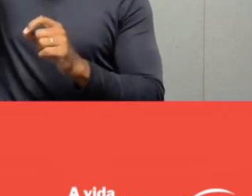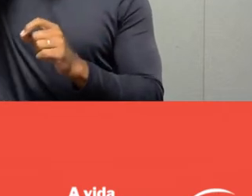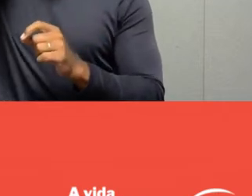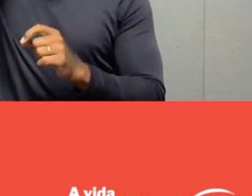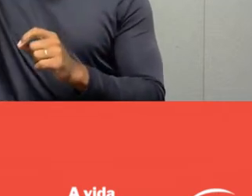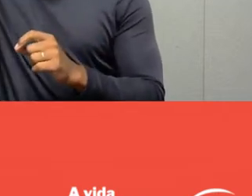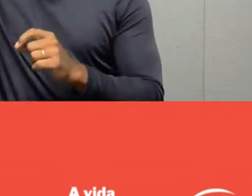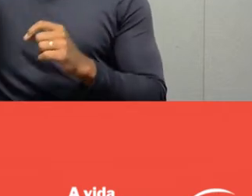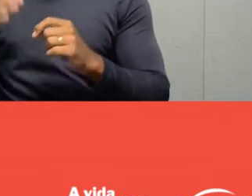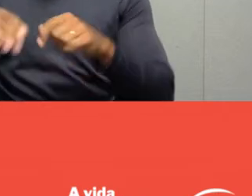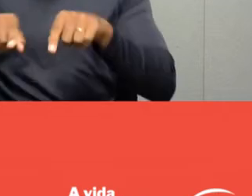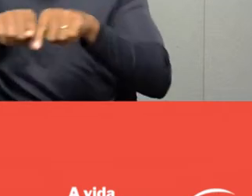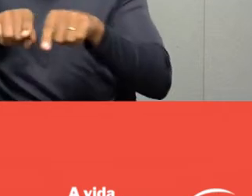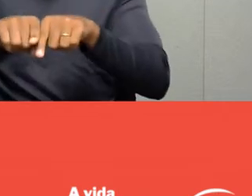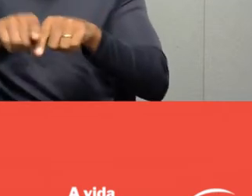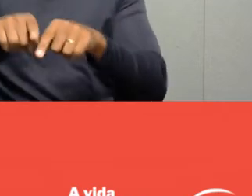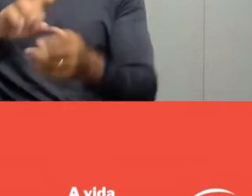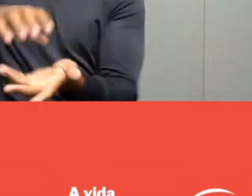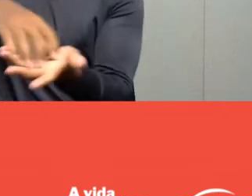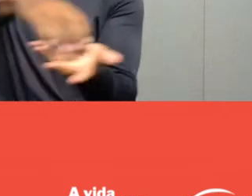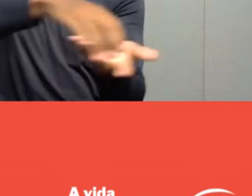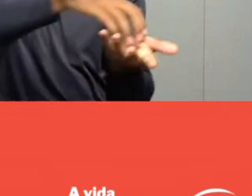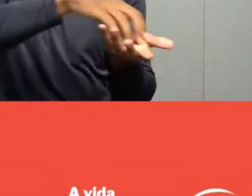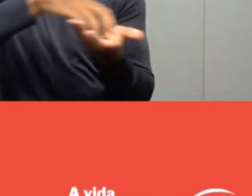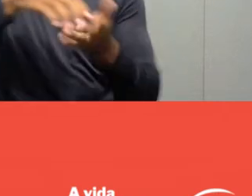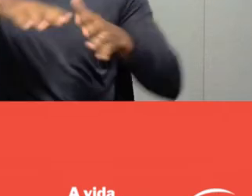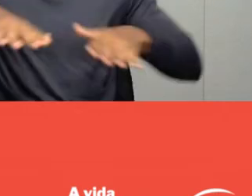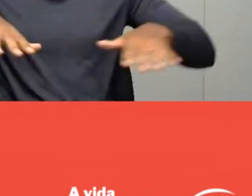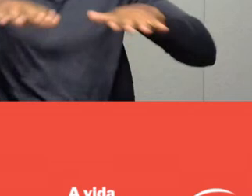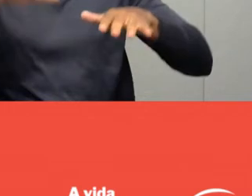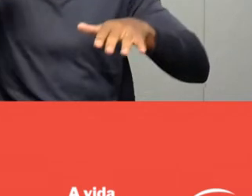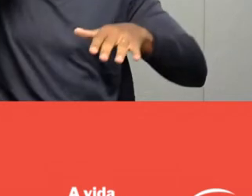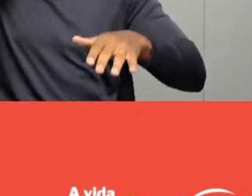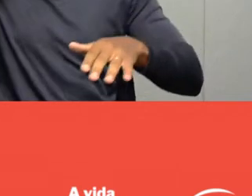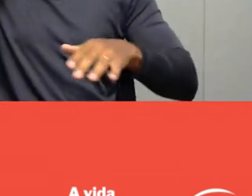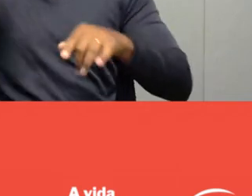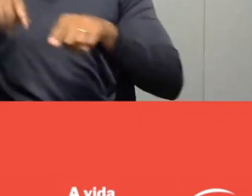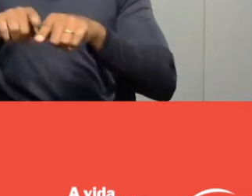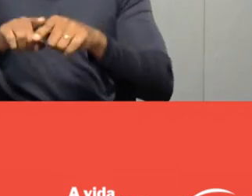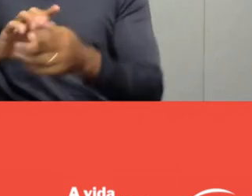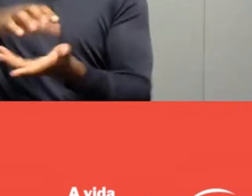along with its Regional Departments, as well as the Centers of Excellence of the World Leisure Organization,